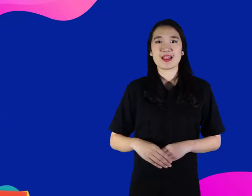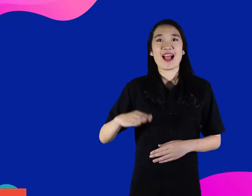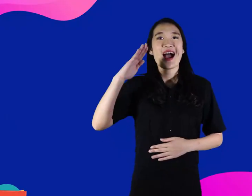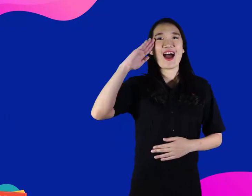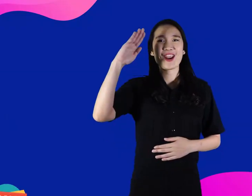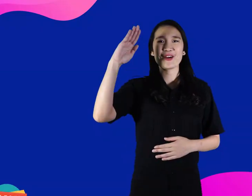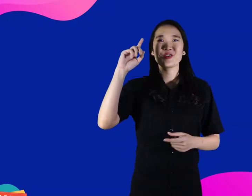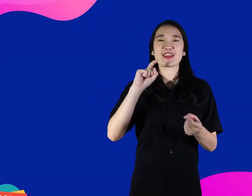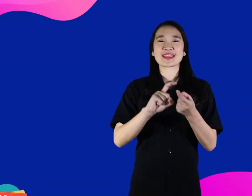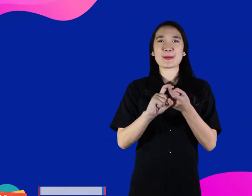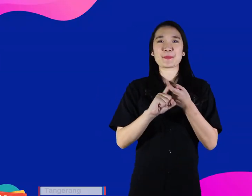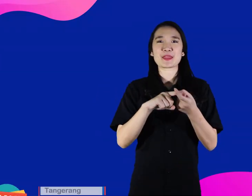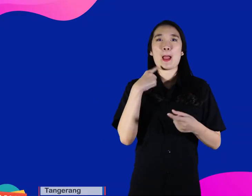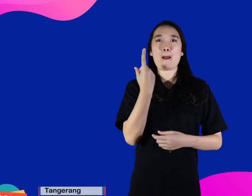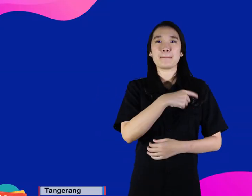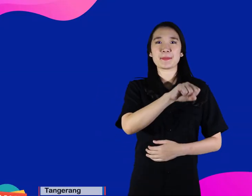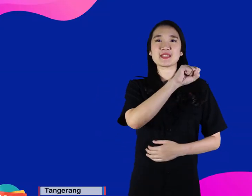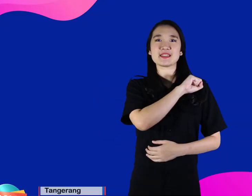Hello, KamiBijak Friends